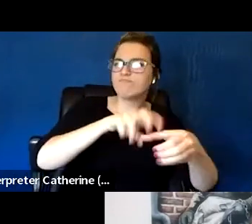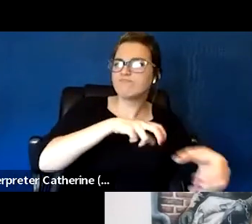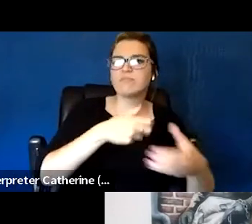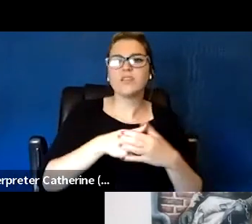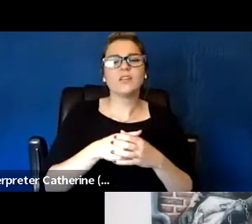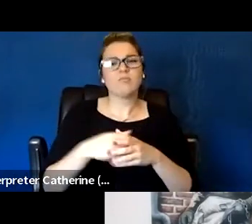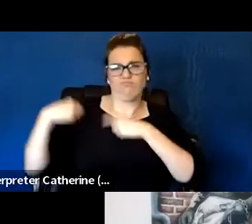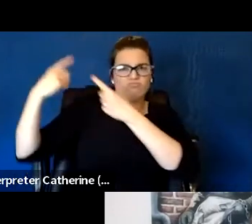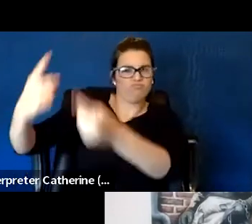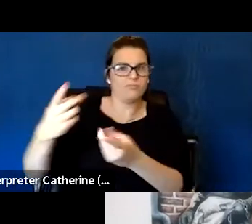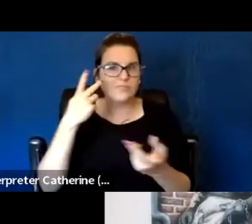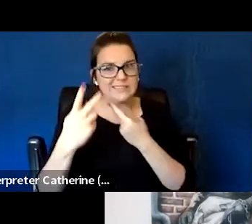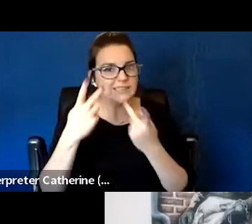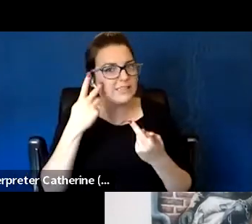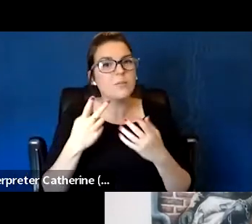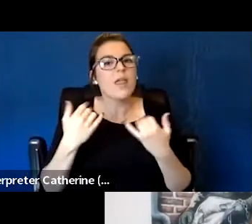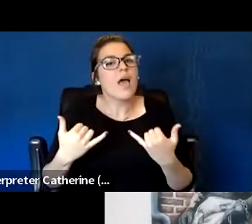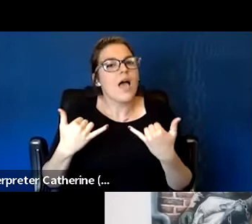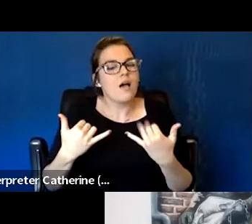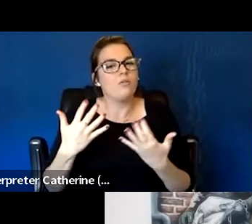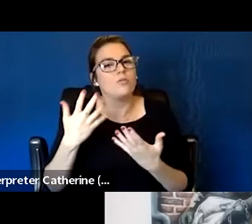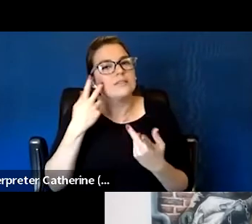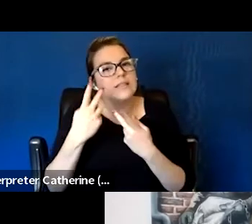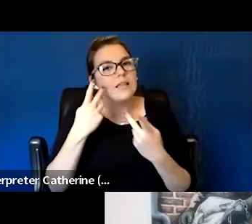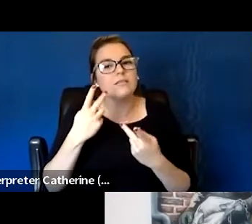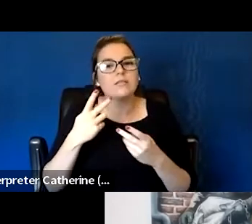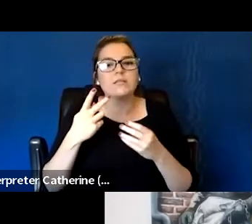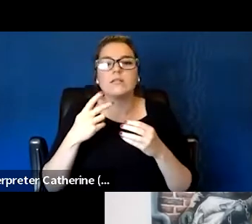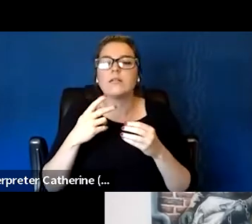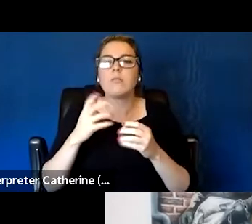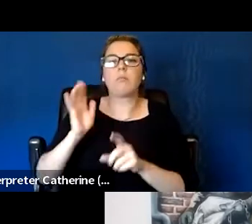but we've seen the number be somewhere in the 30s, now we see it in the 70s.